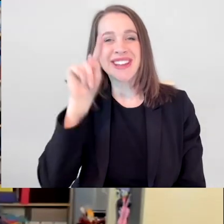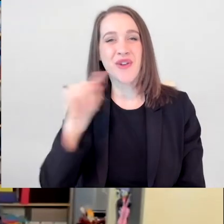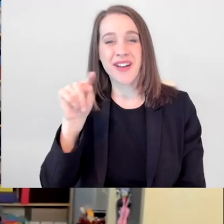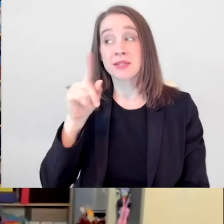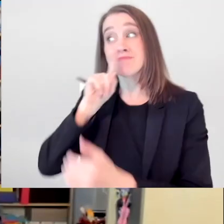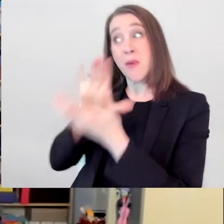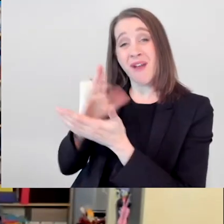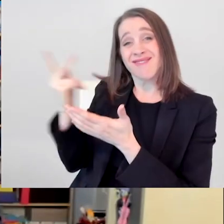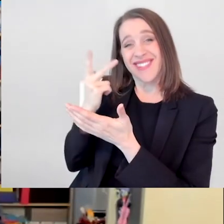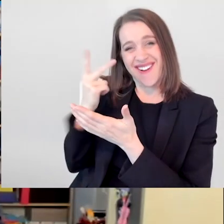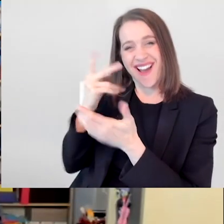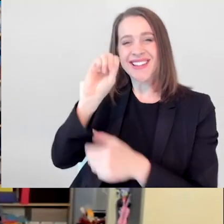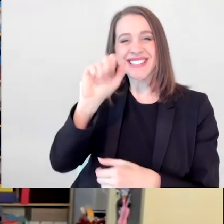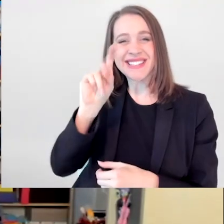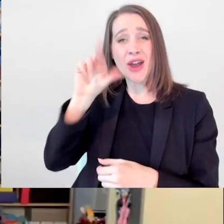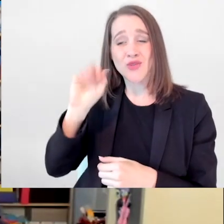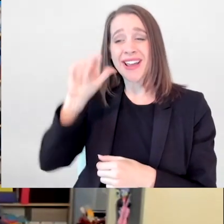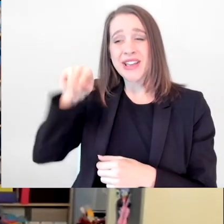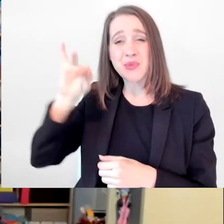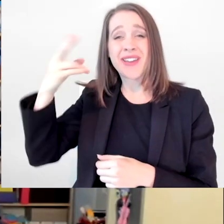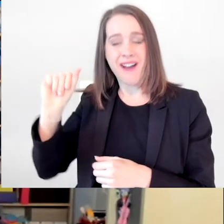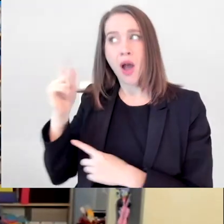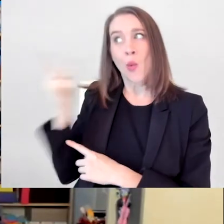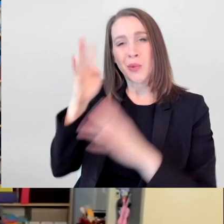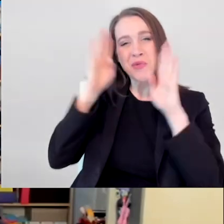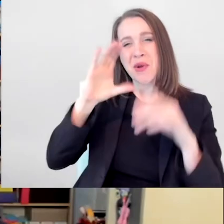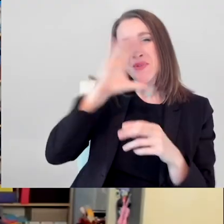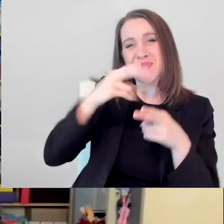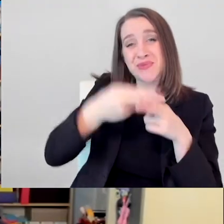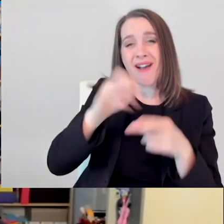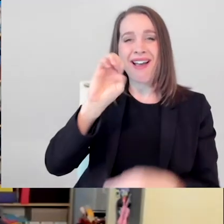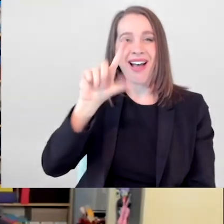I am the creator with my wife, Sandra Equihua of a cartoon called El Tigre.